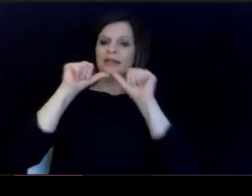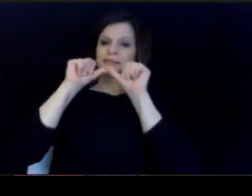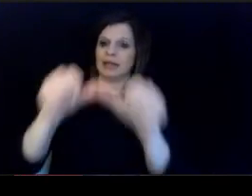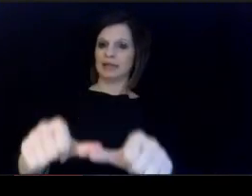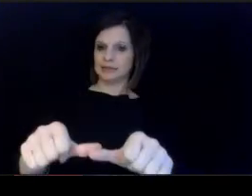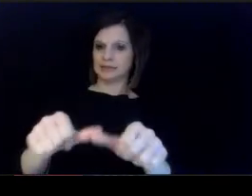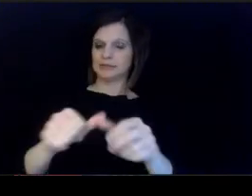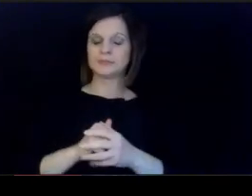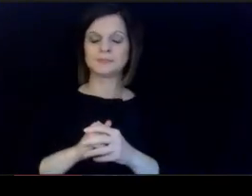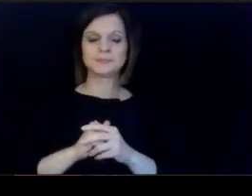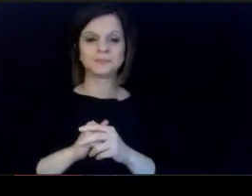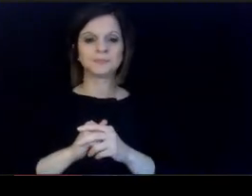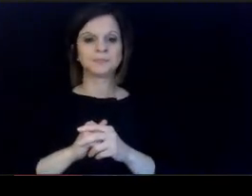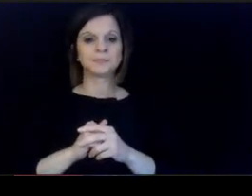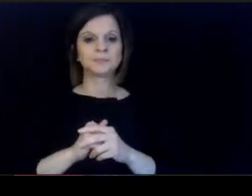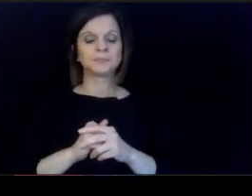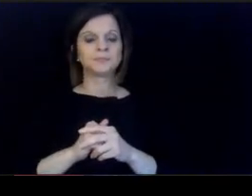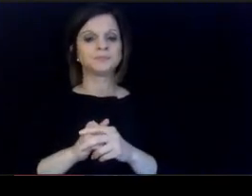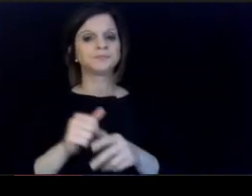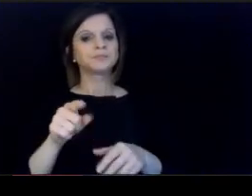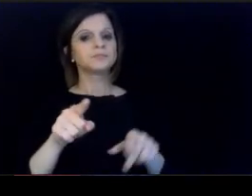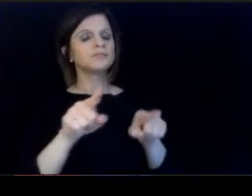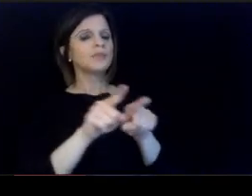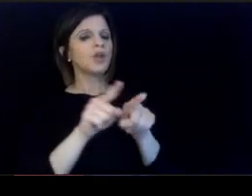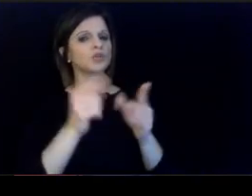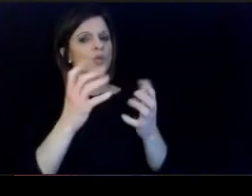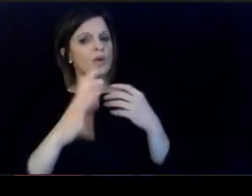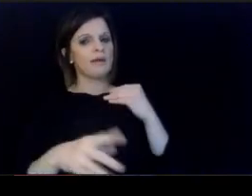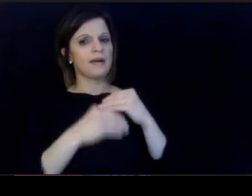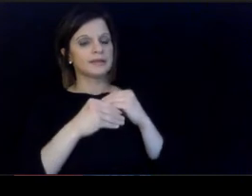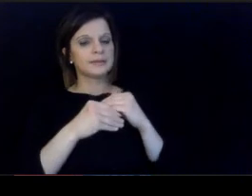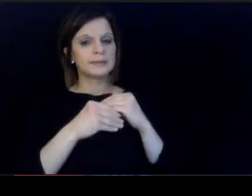So I would like to also add a. point here.